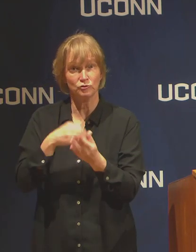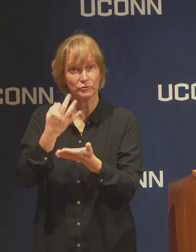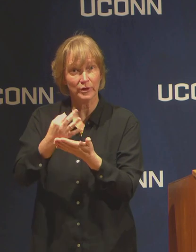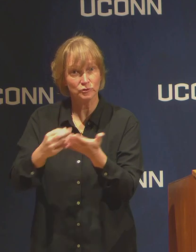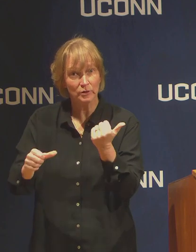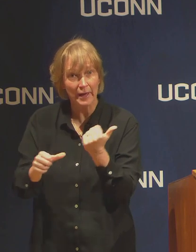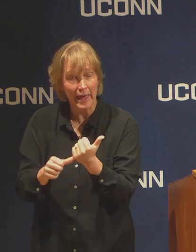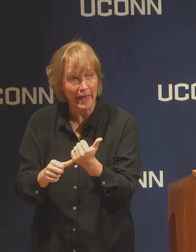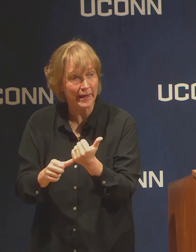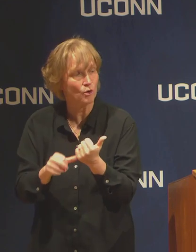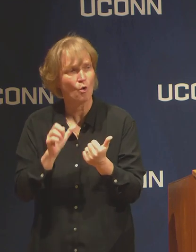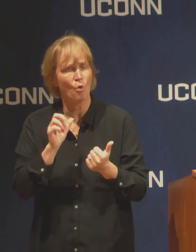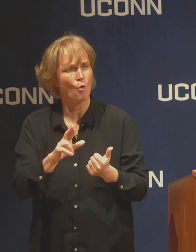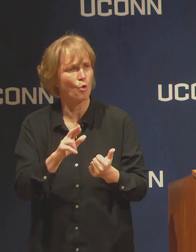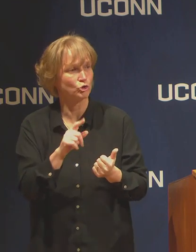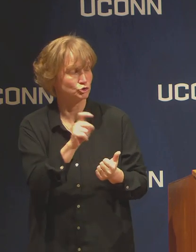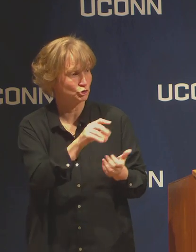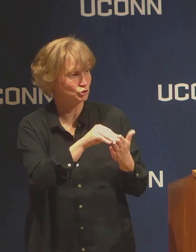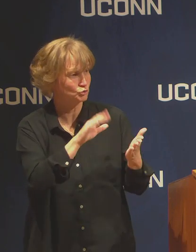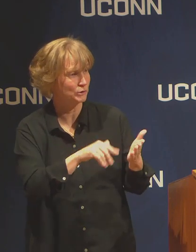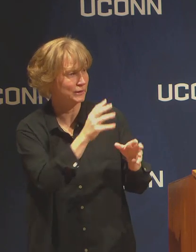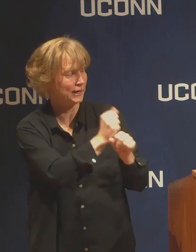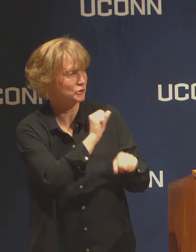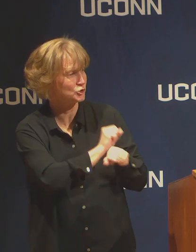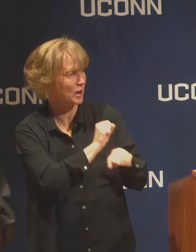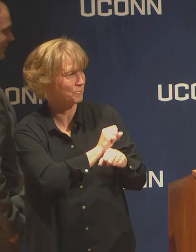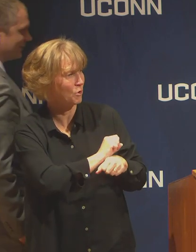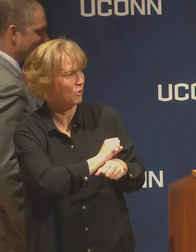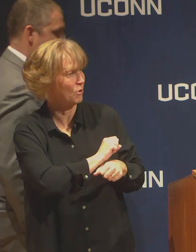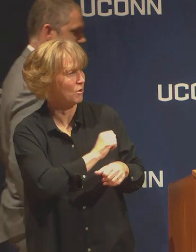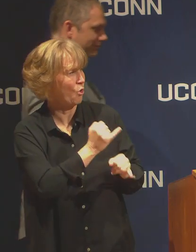employment elsewhere? Do you want to make some general remarks?